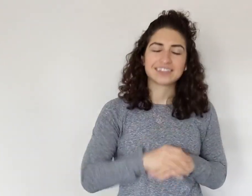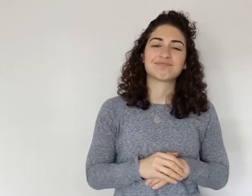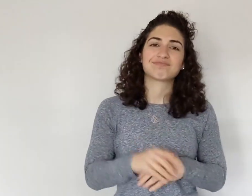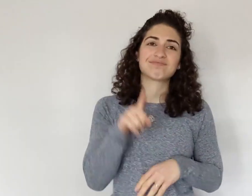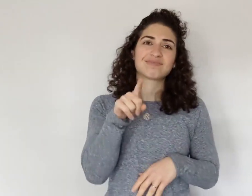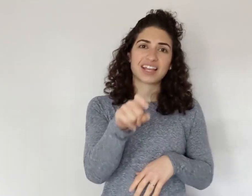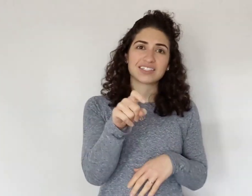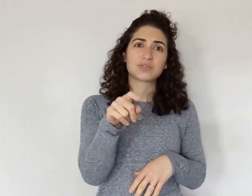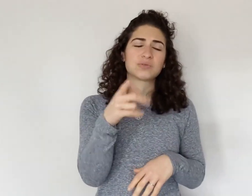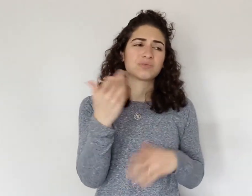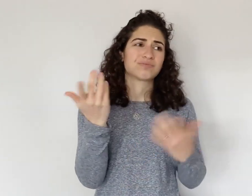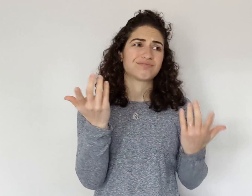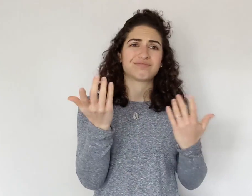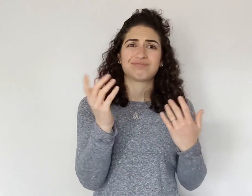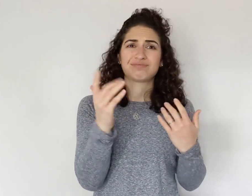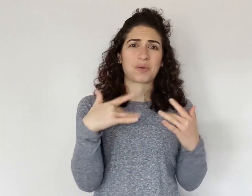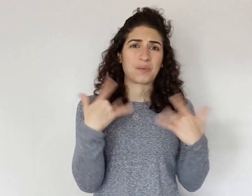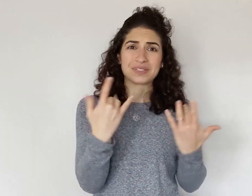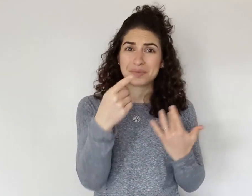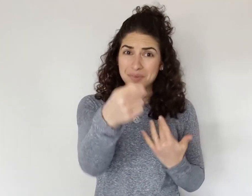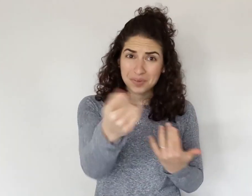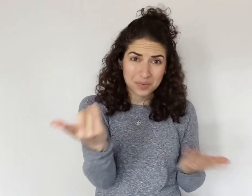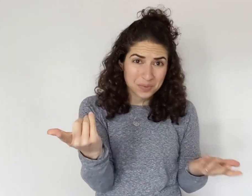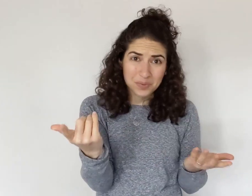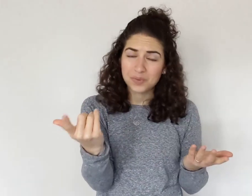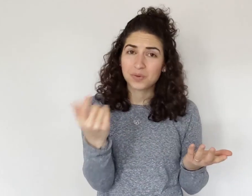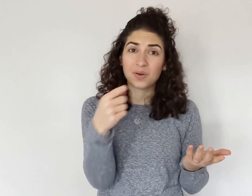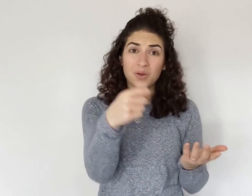and ask you: What's up with you?